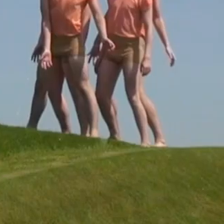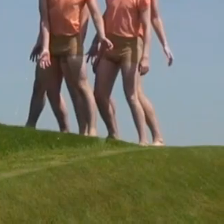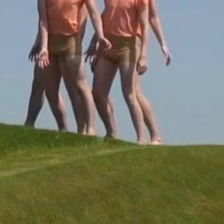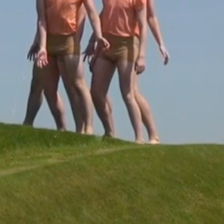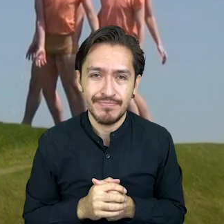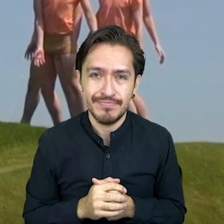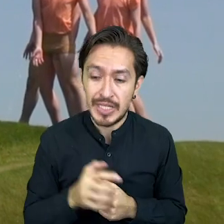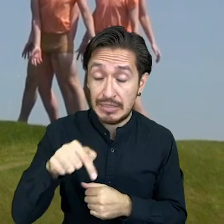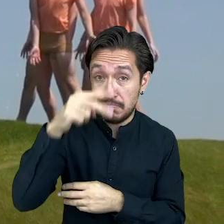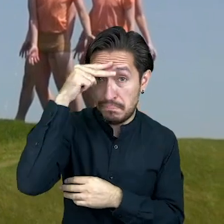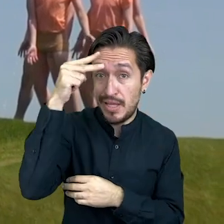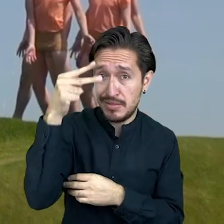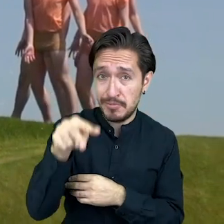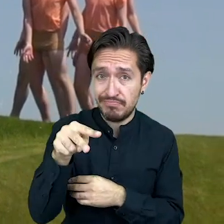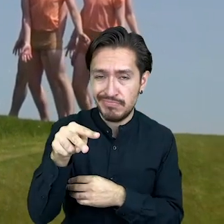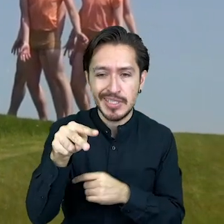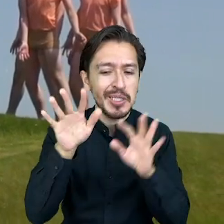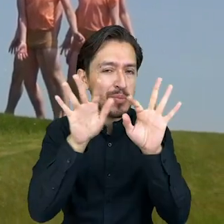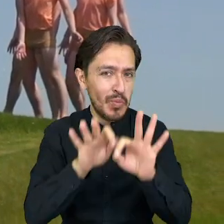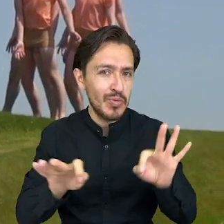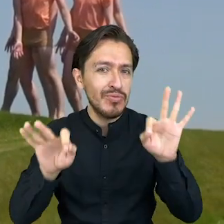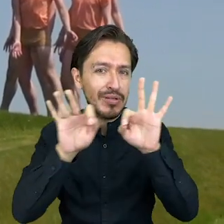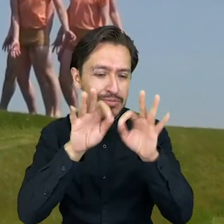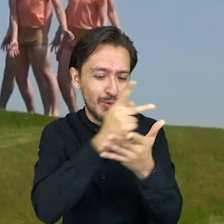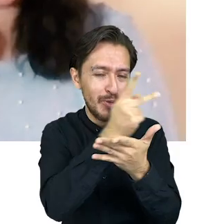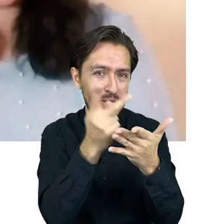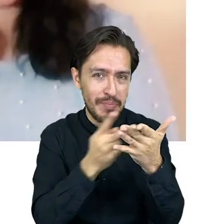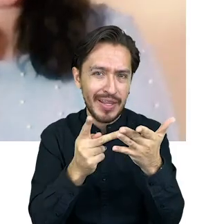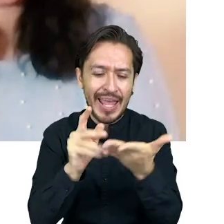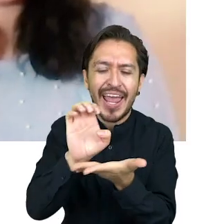It’s crucial to have a program such as Taking the Stage in Mexico.